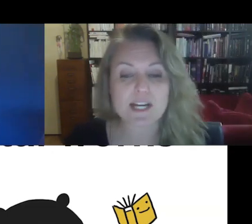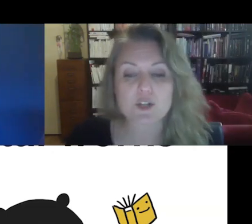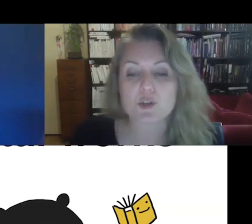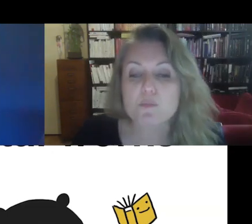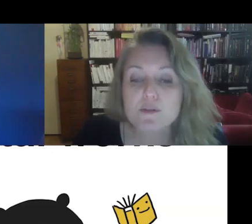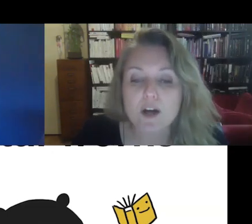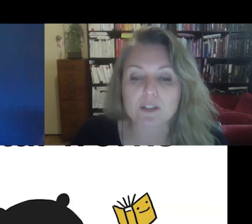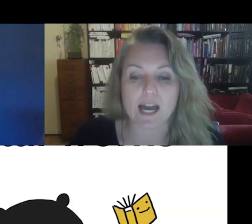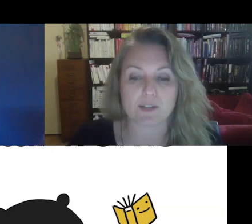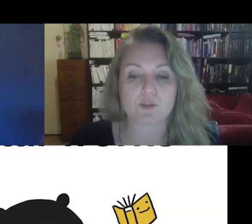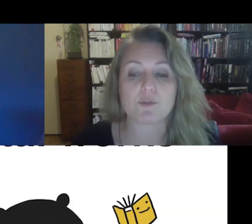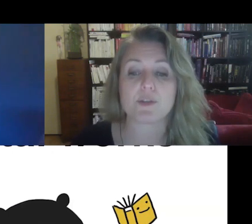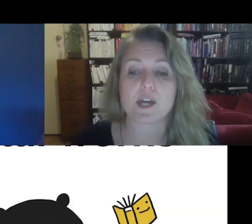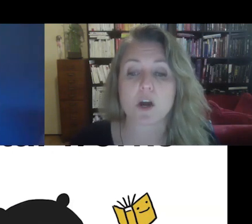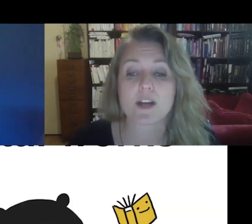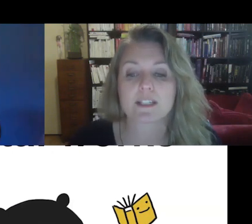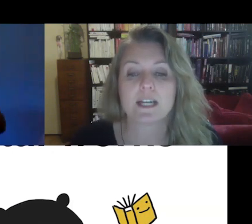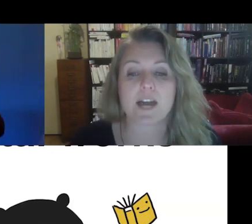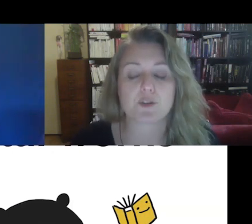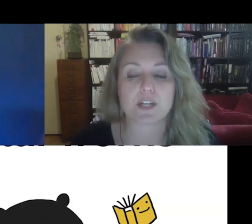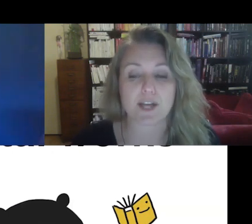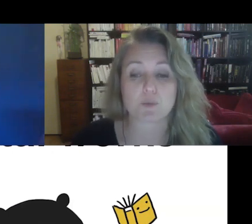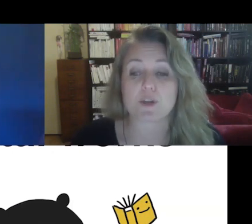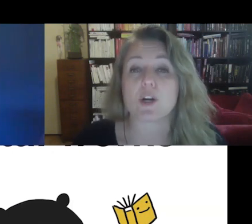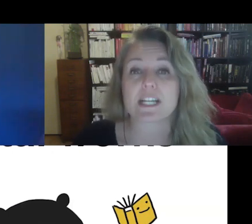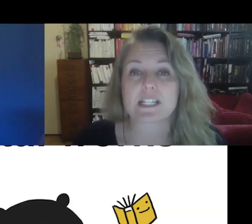needing to move online to do their work and to connect with audiences.